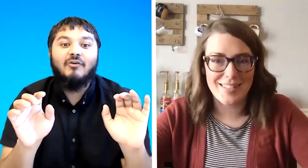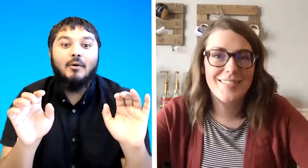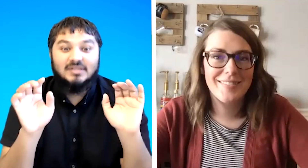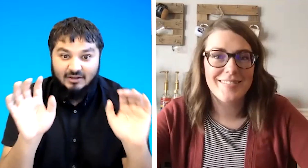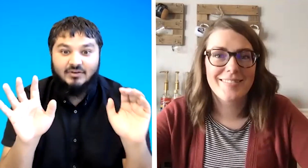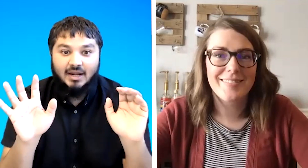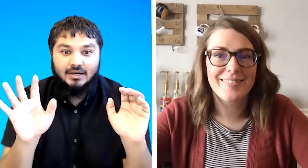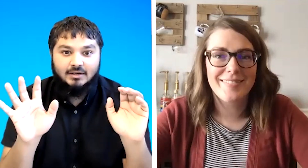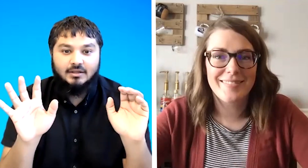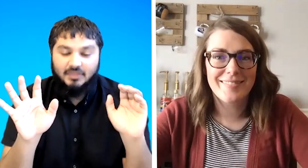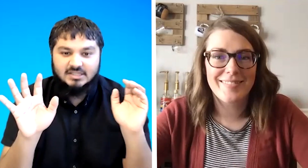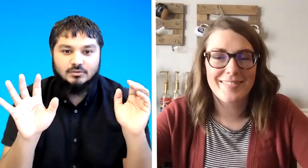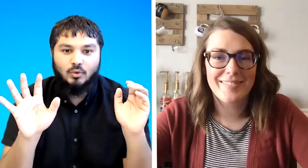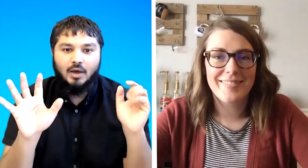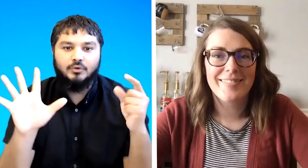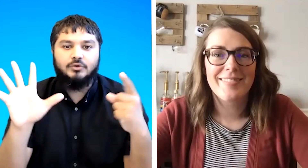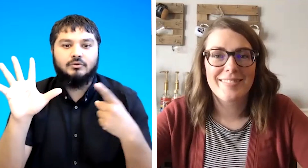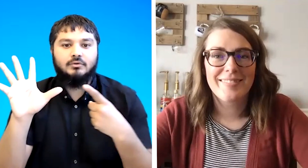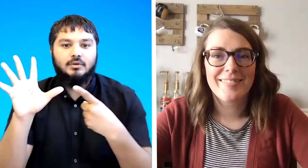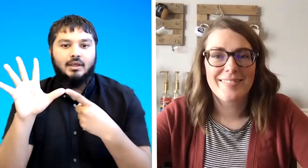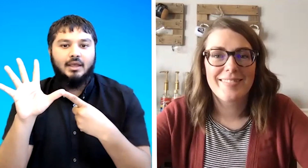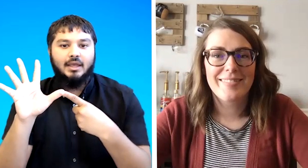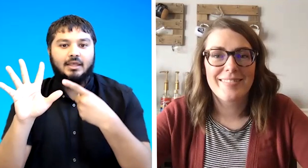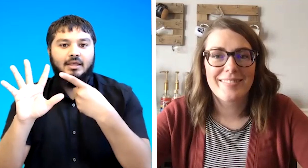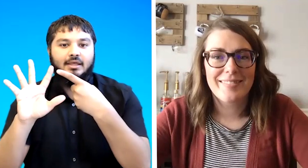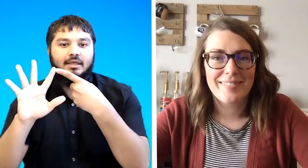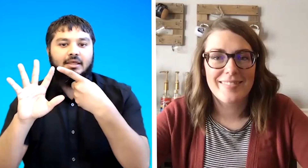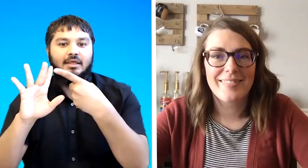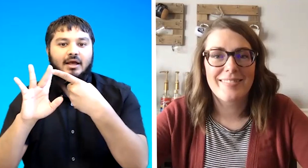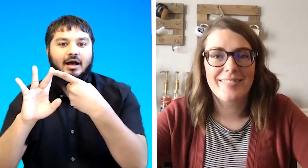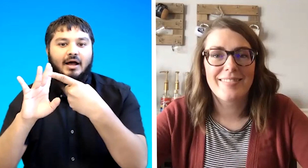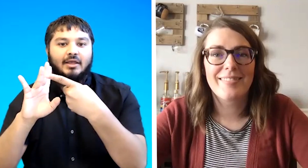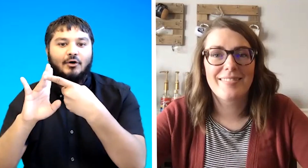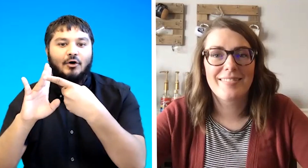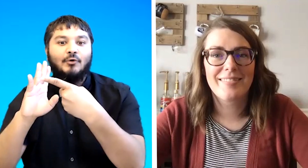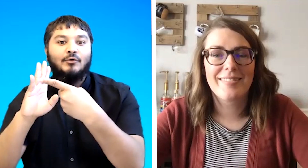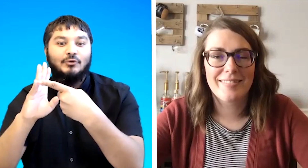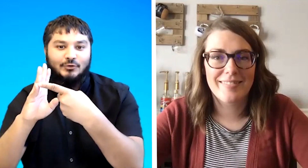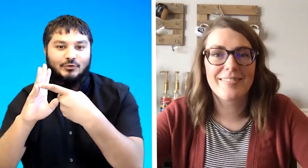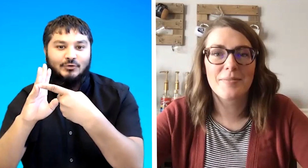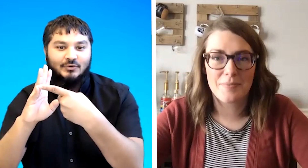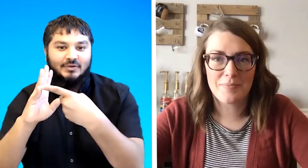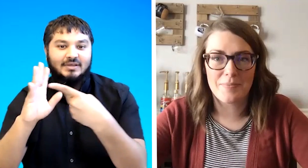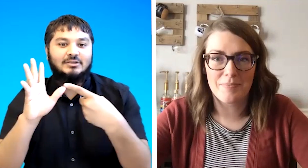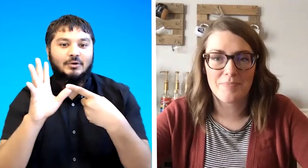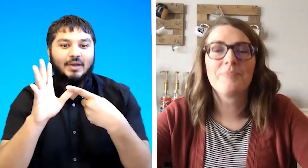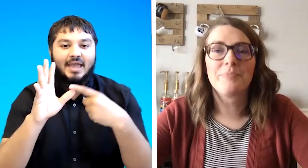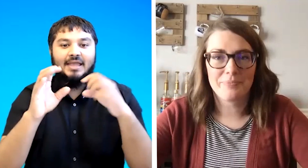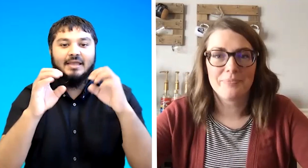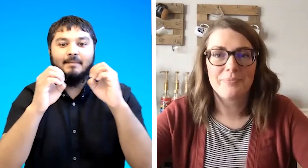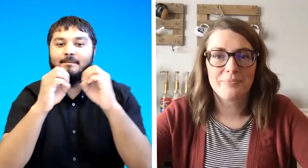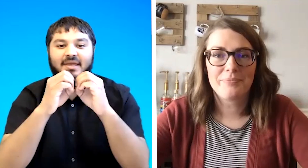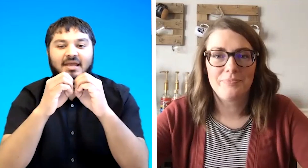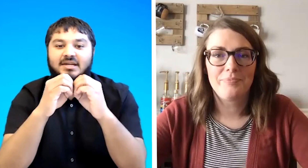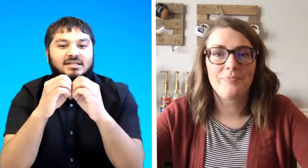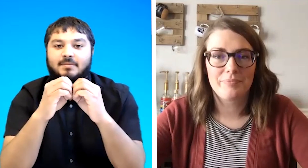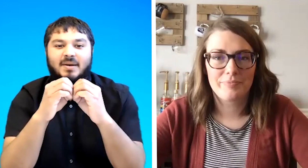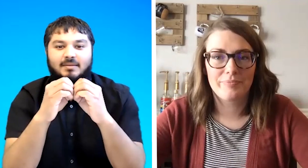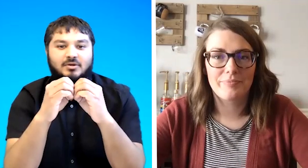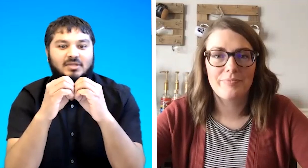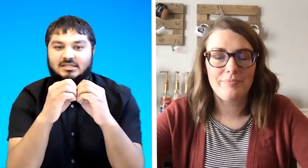was left-handed this is what i would do a e i o u so a b it doesn't matter because that's b